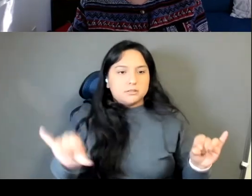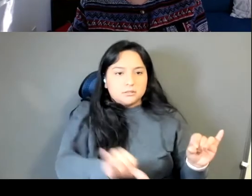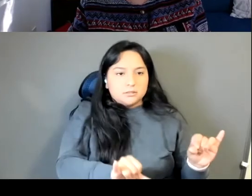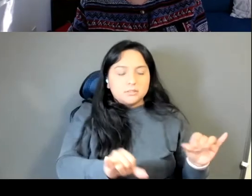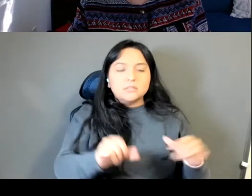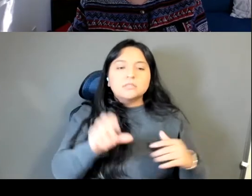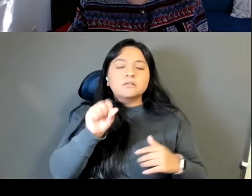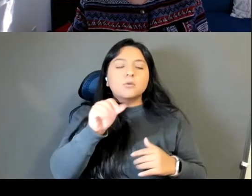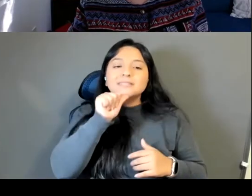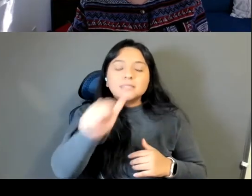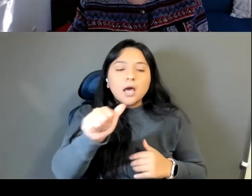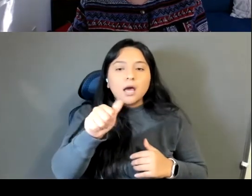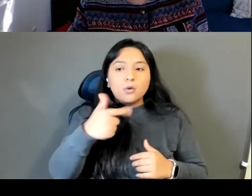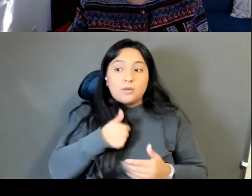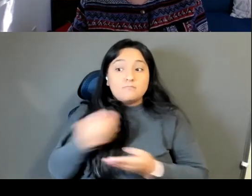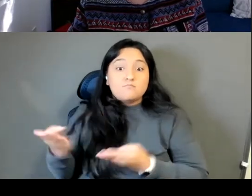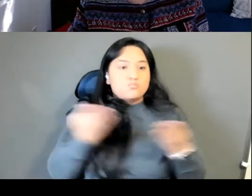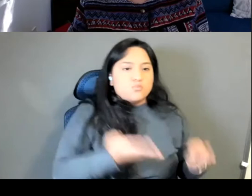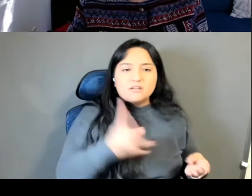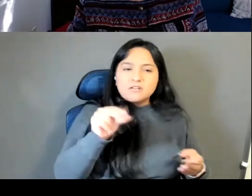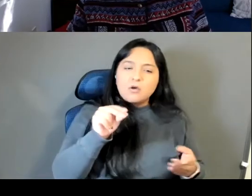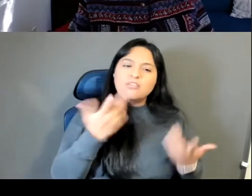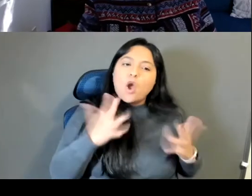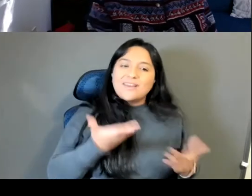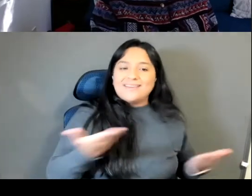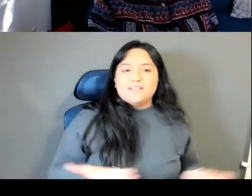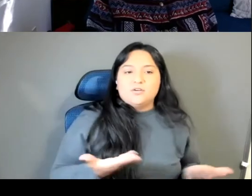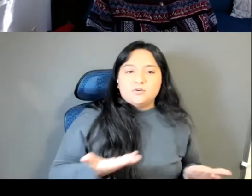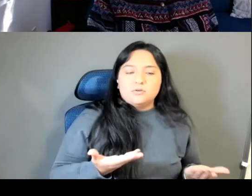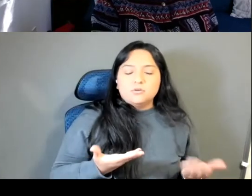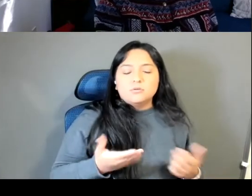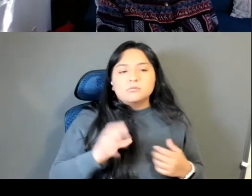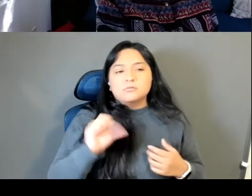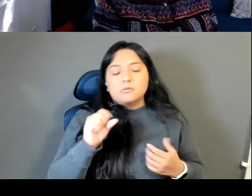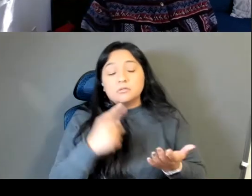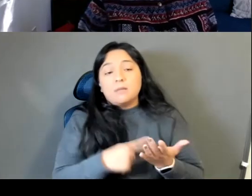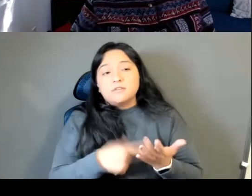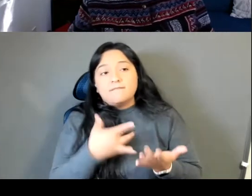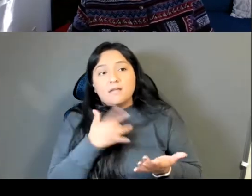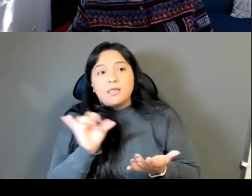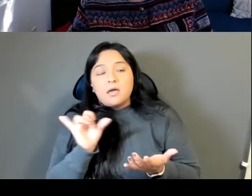them they were like already here and sometimes I almost felt like I am in touch with this,